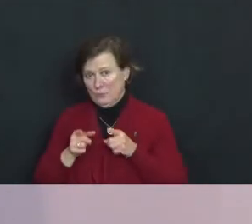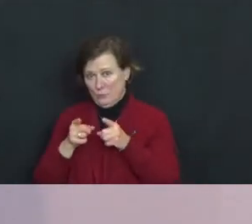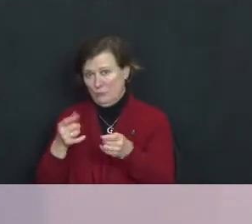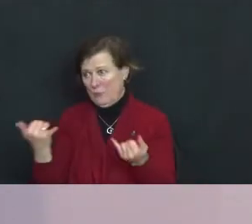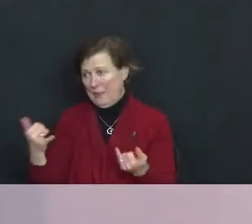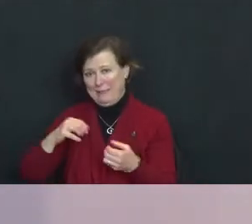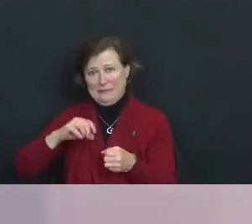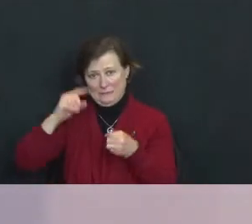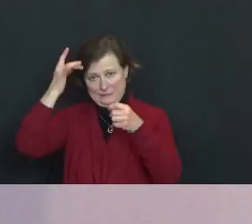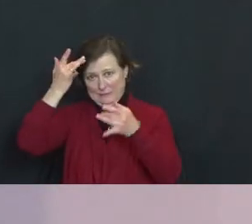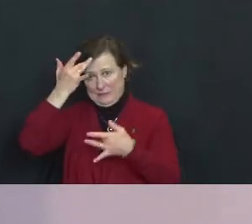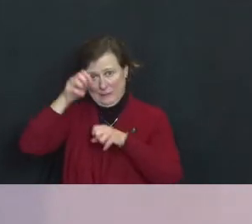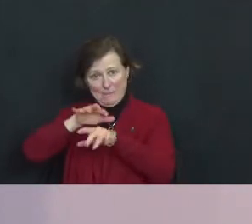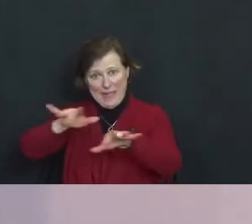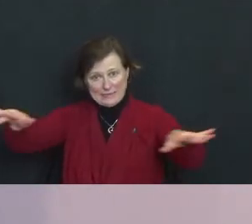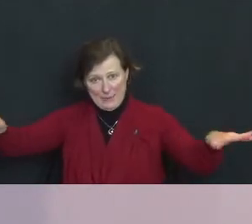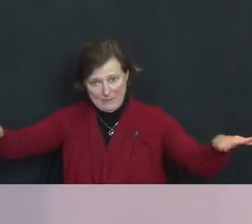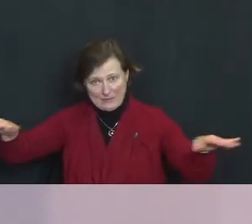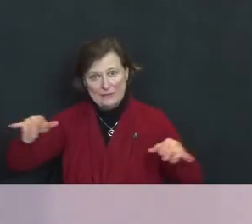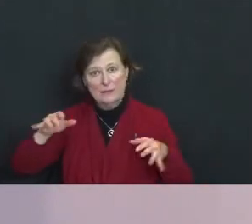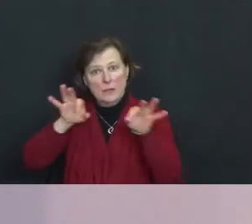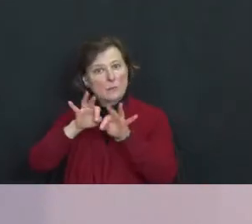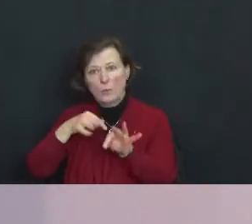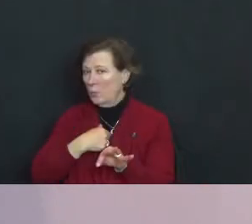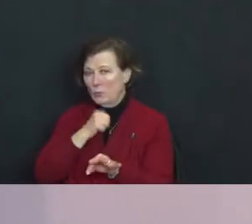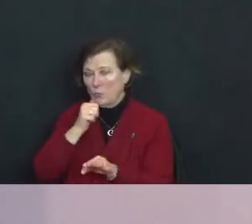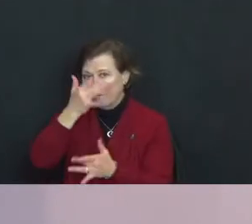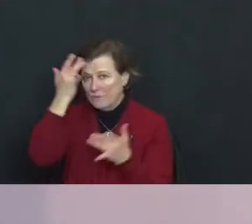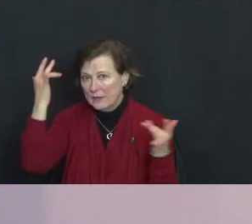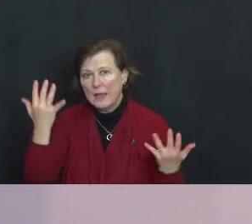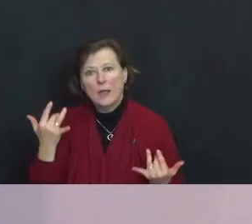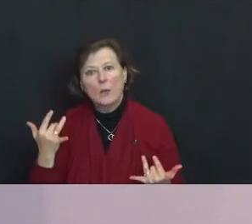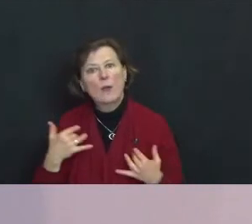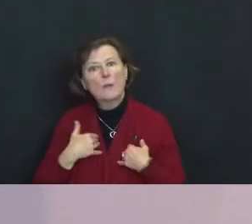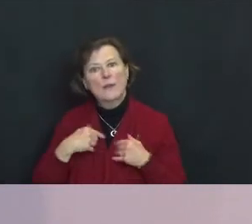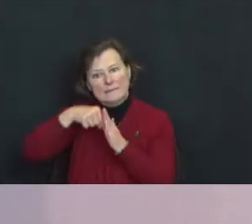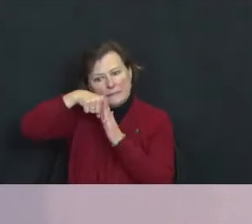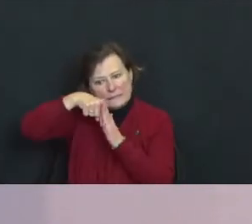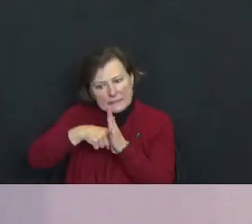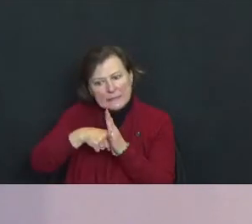important that they not be forgotten because they provide key insights into the things